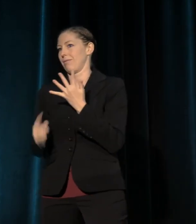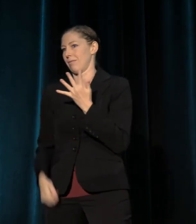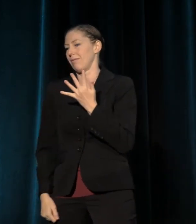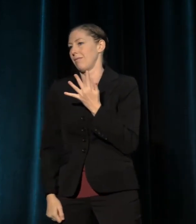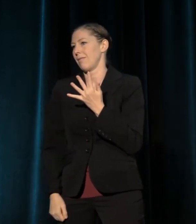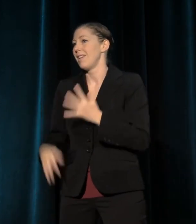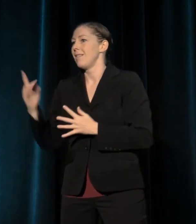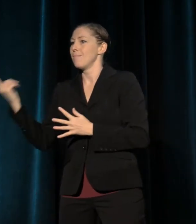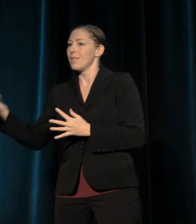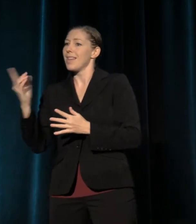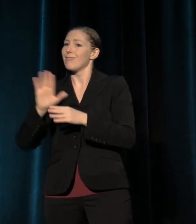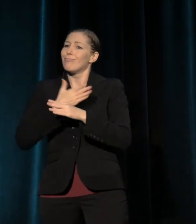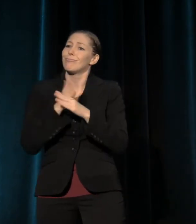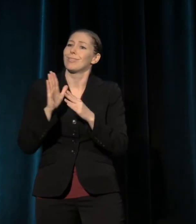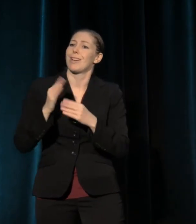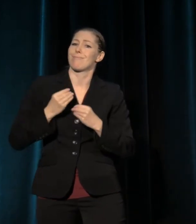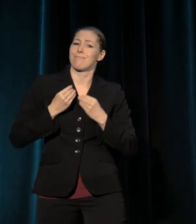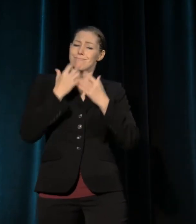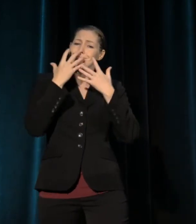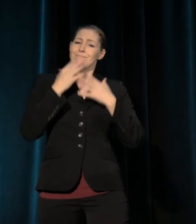for the very theater that you are running.